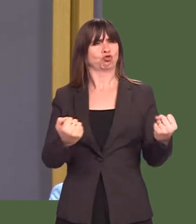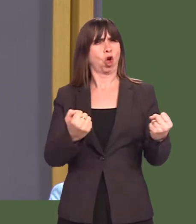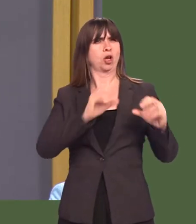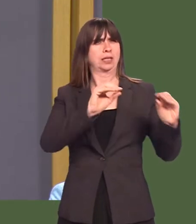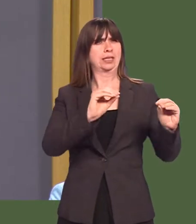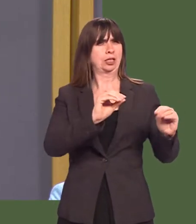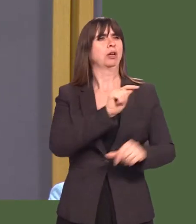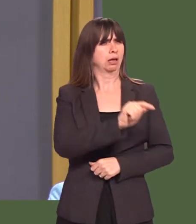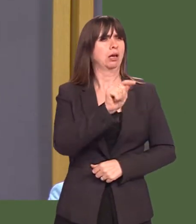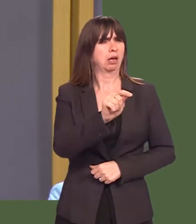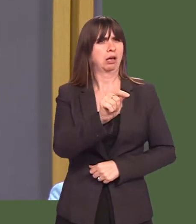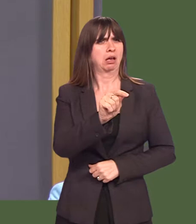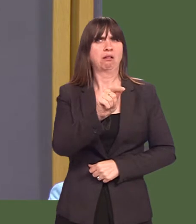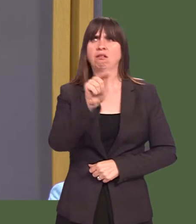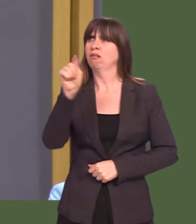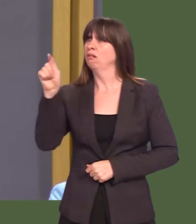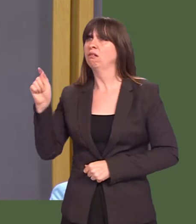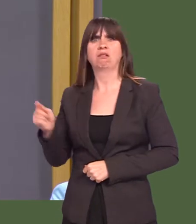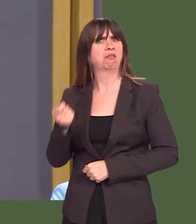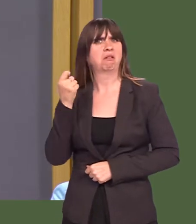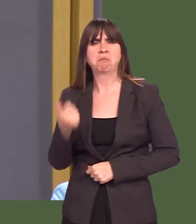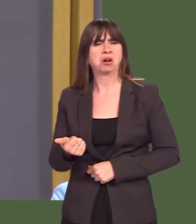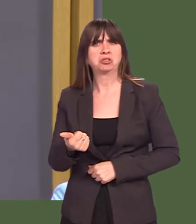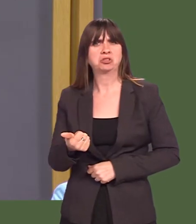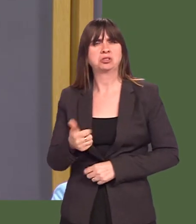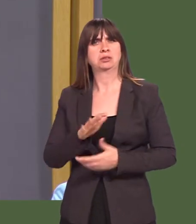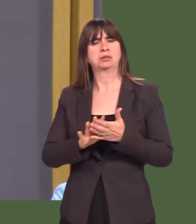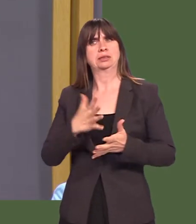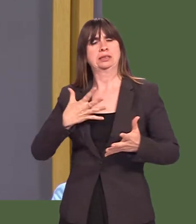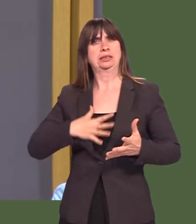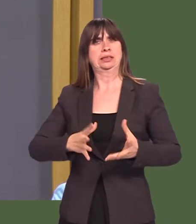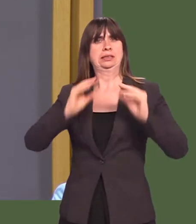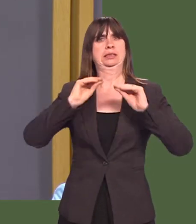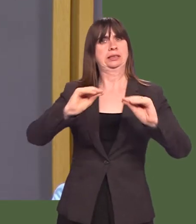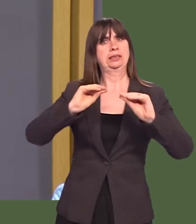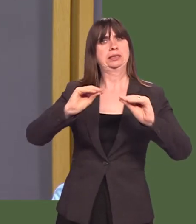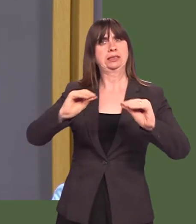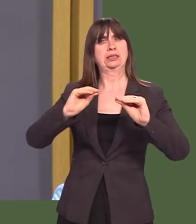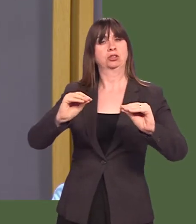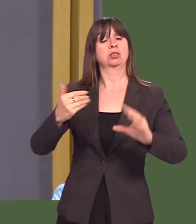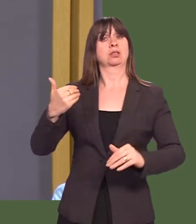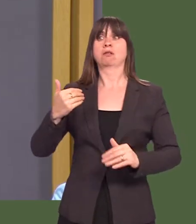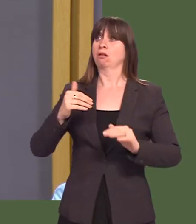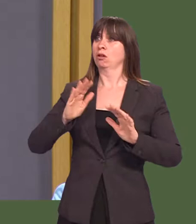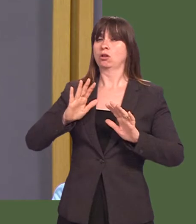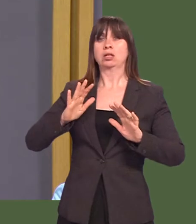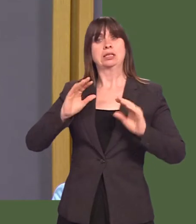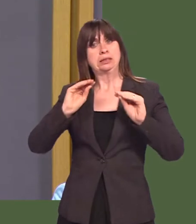schools, and not enough understand the potential of digital learning to aid teaching and learning.